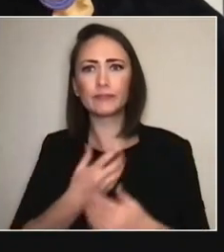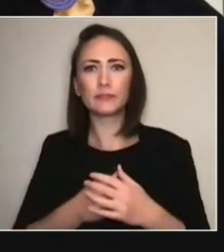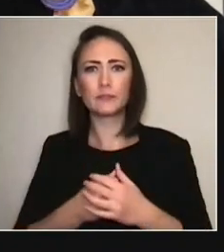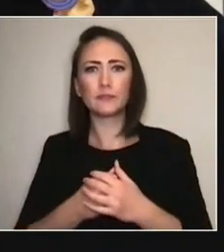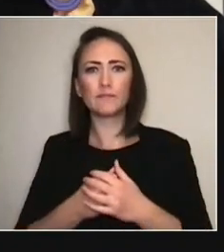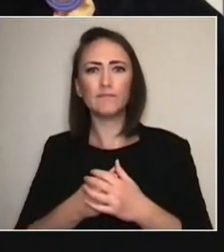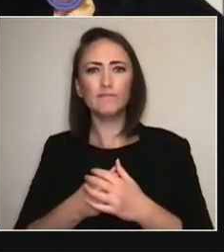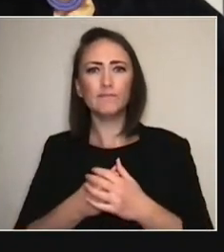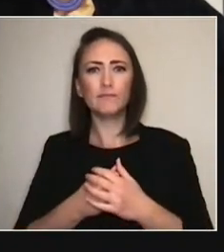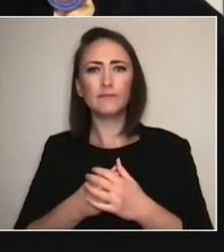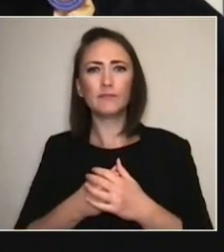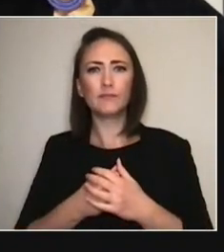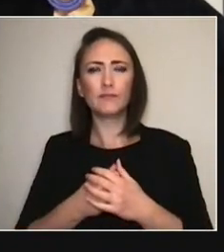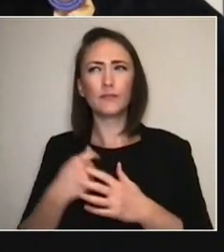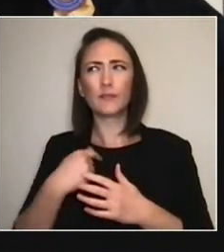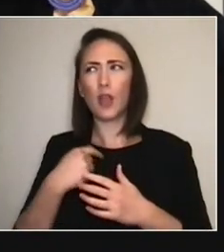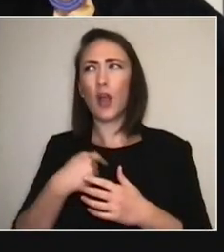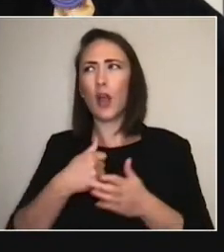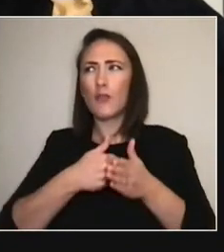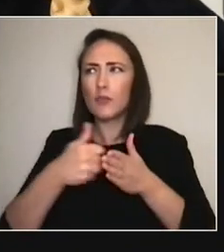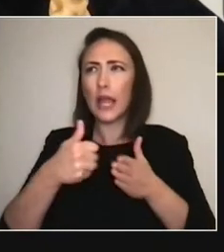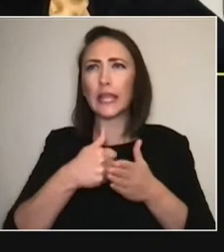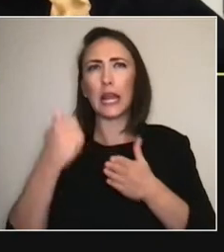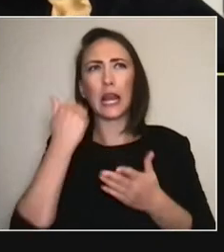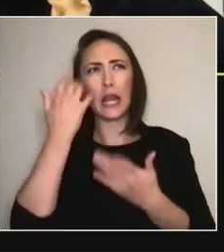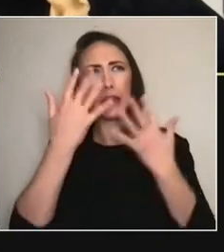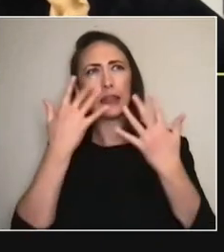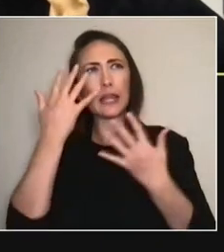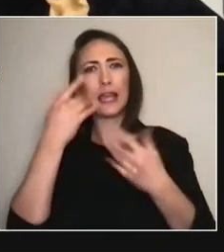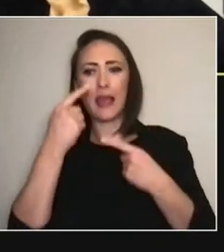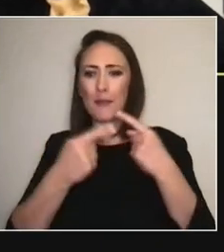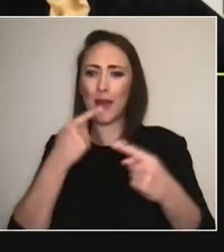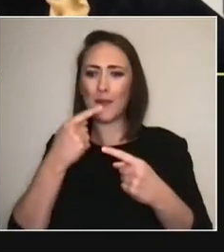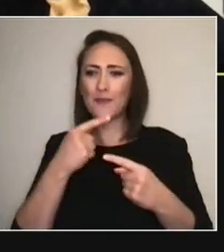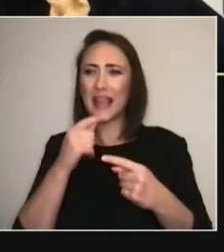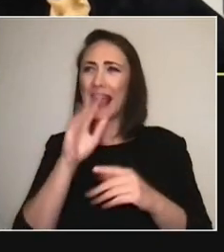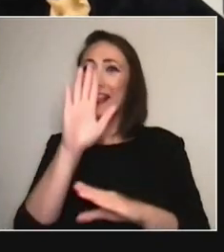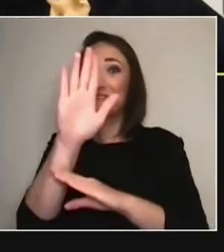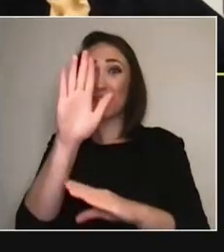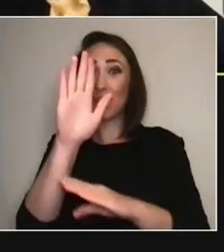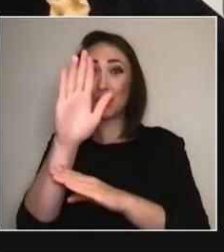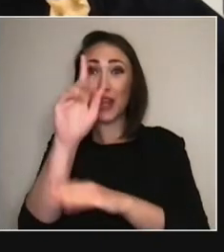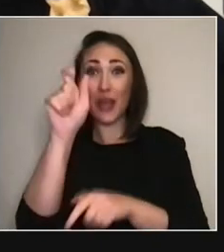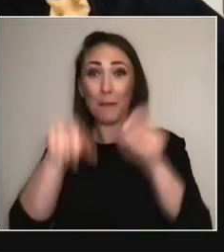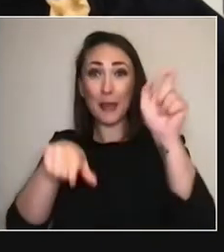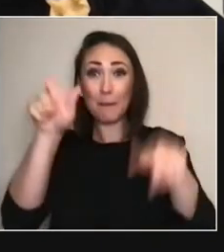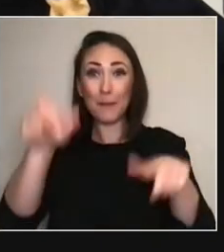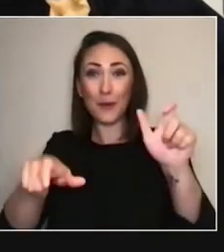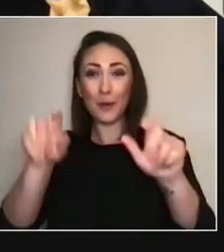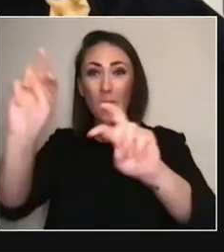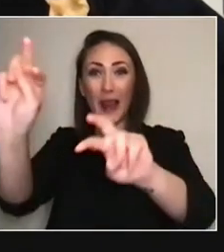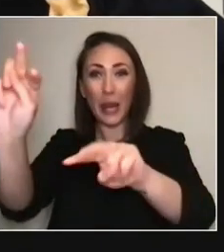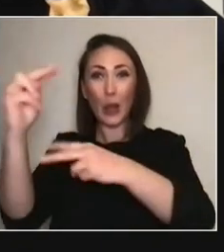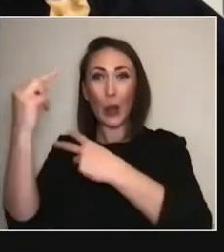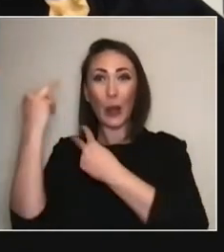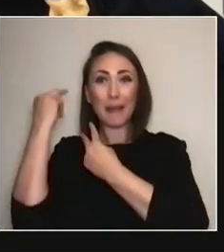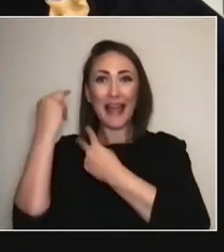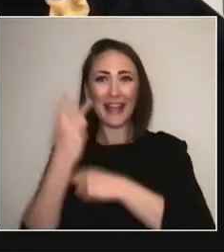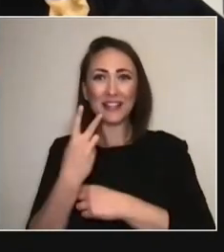'How will historians talk about this time?' Mm, yeah. - How would it look like